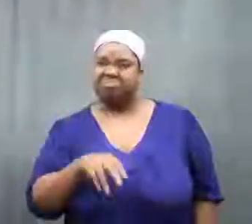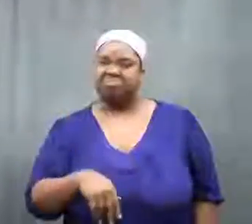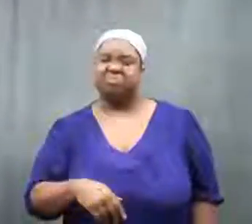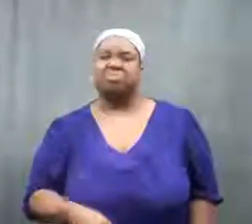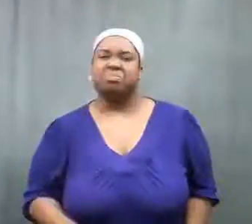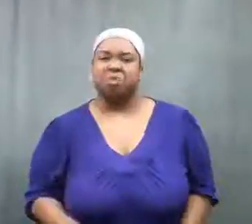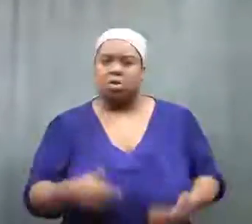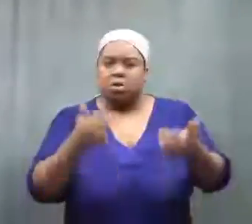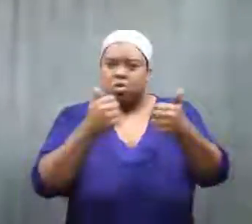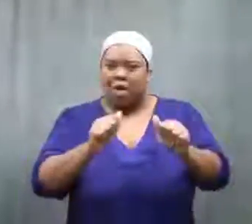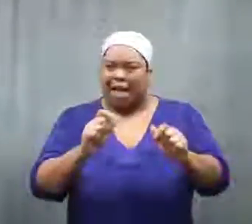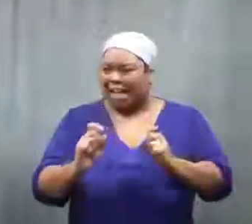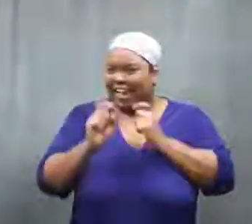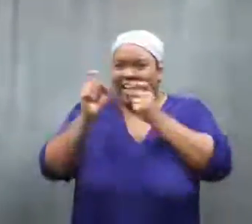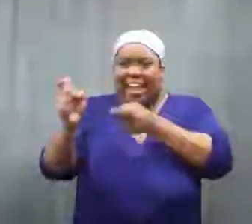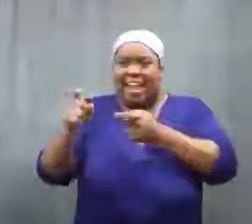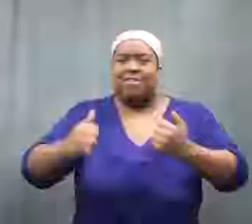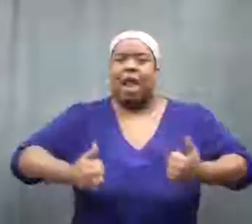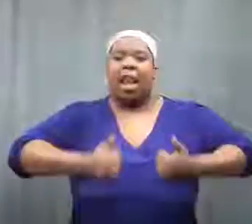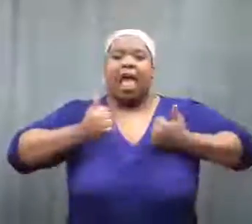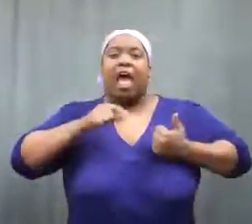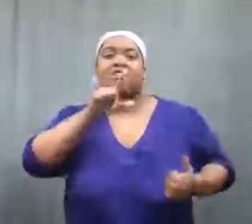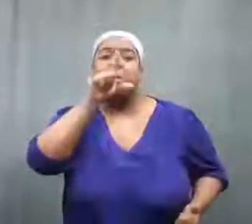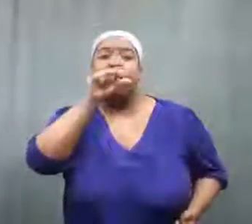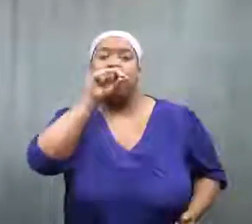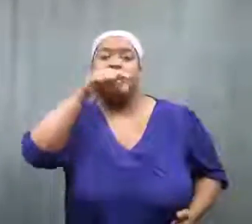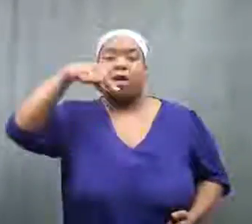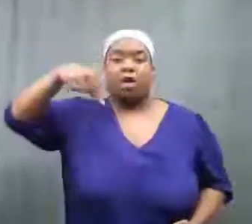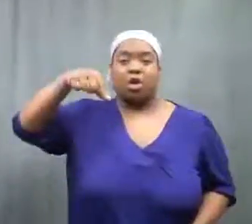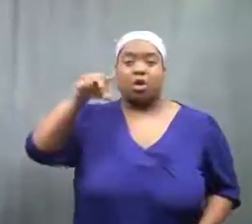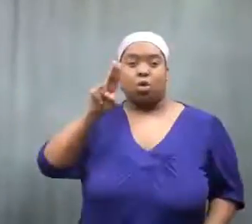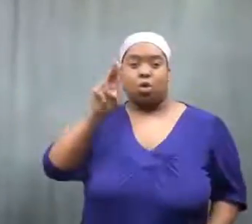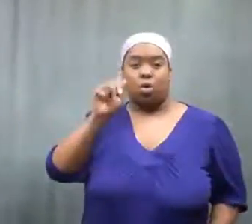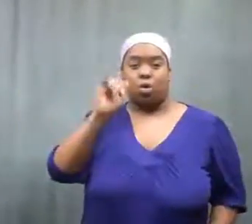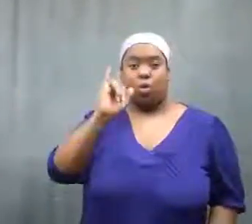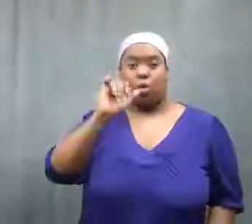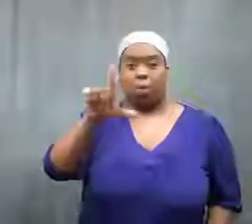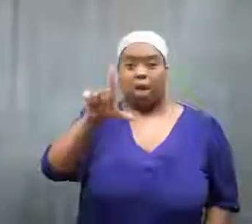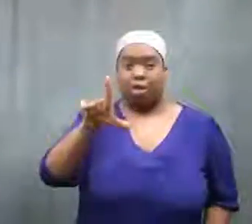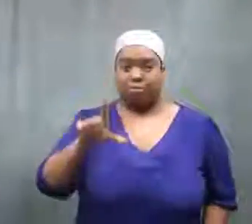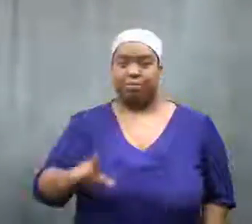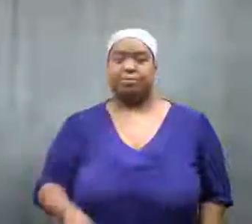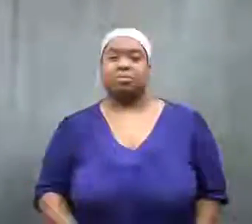They tried feeding it a live bird, a quail.